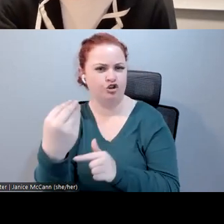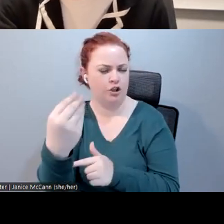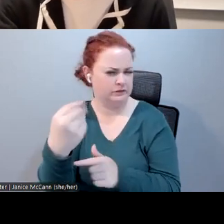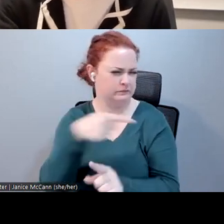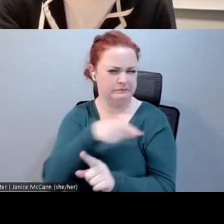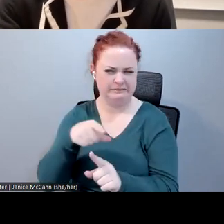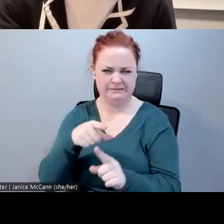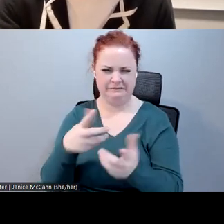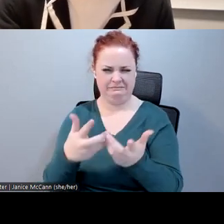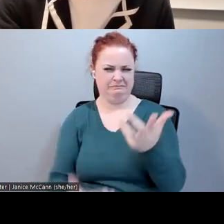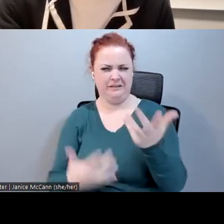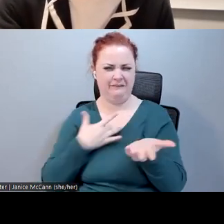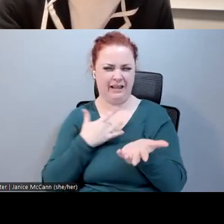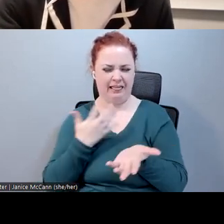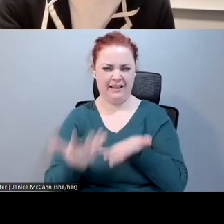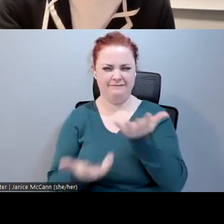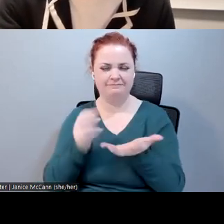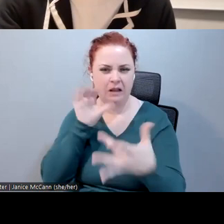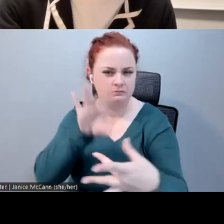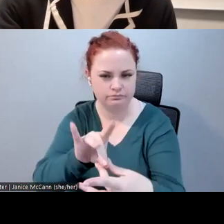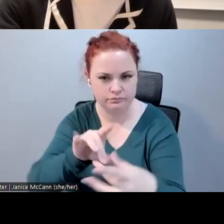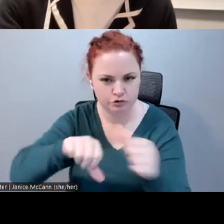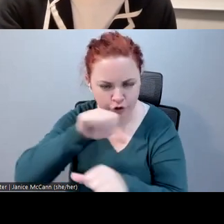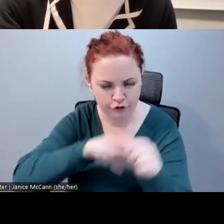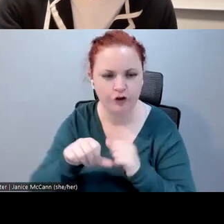especially in VR, when it is compared to in-person